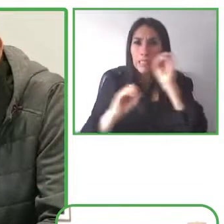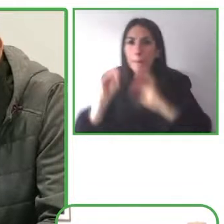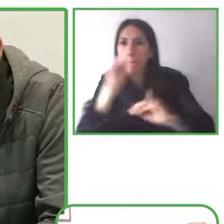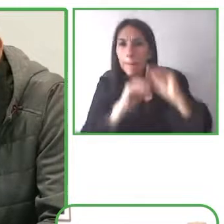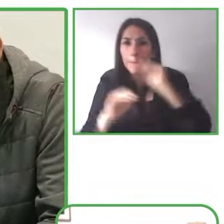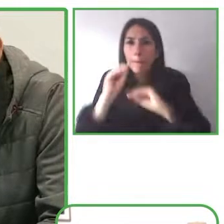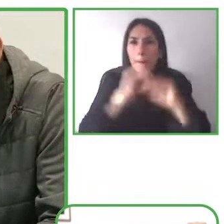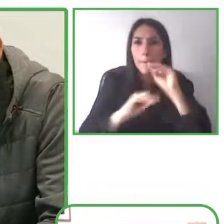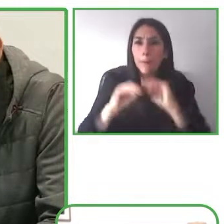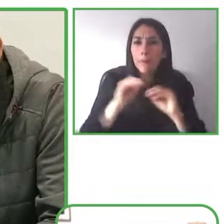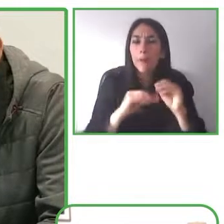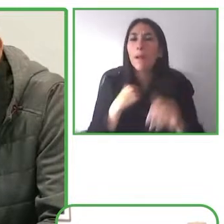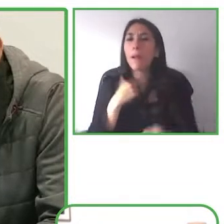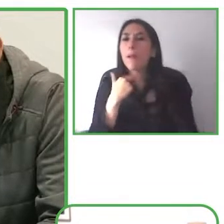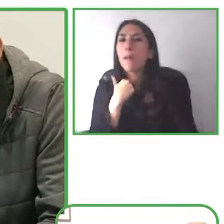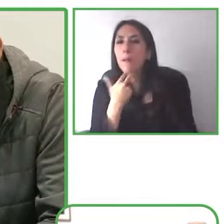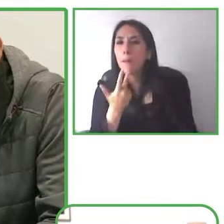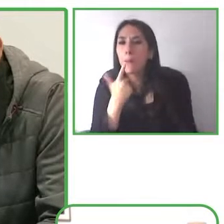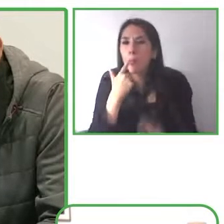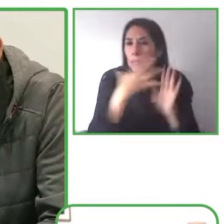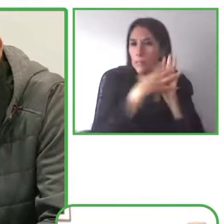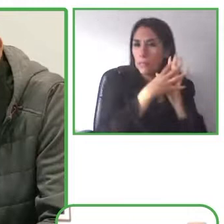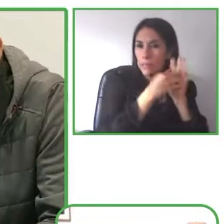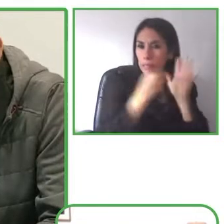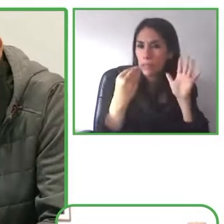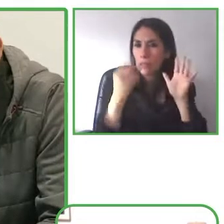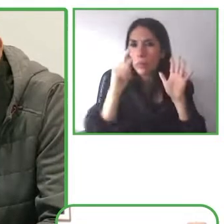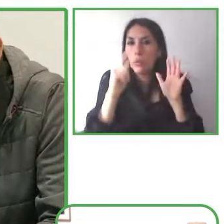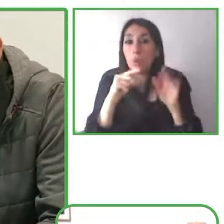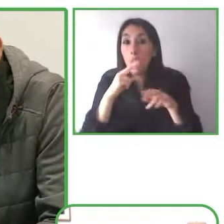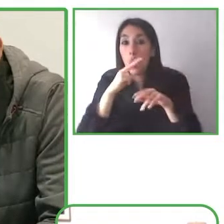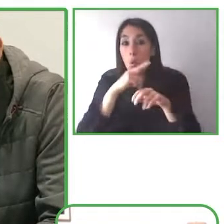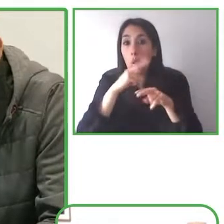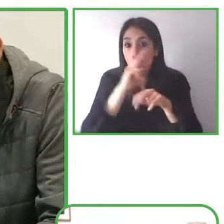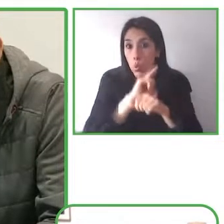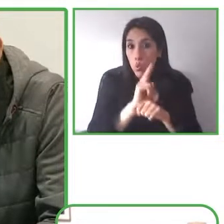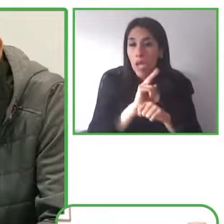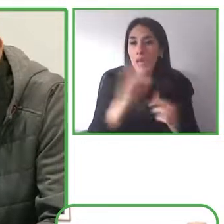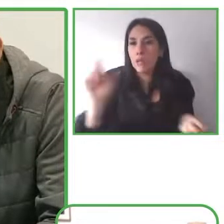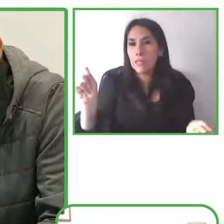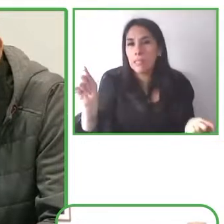with varying speech types and speech impairments or heavy accents and you